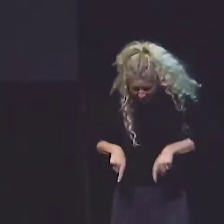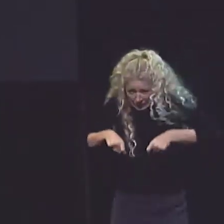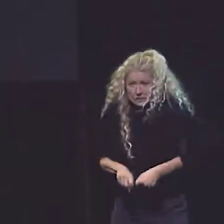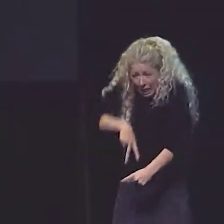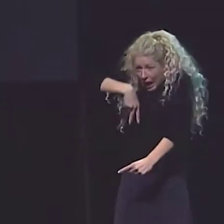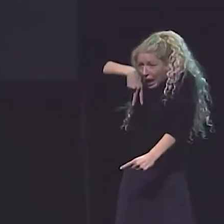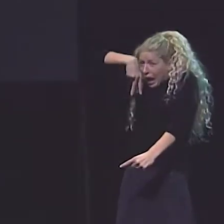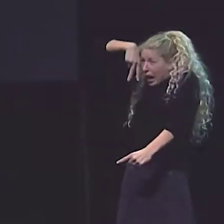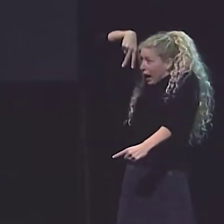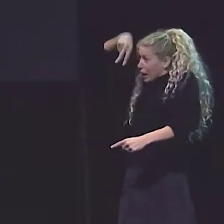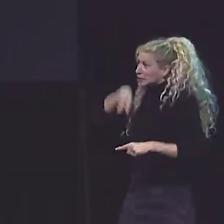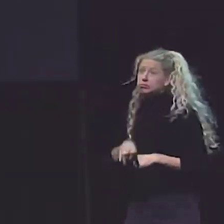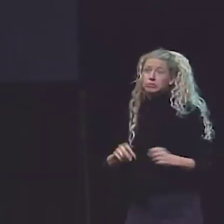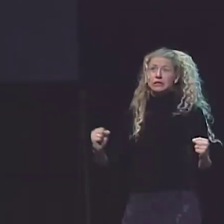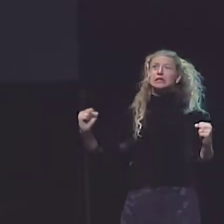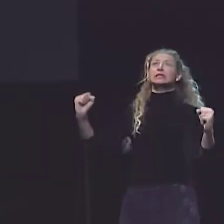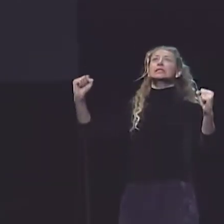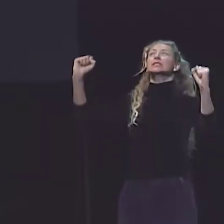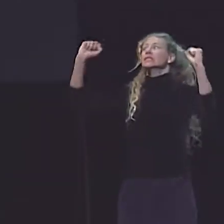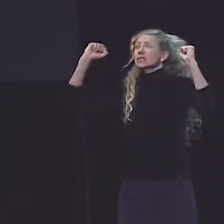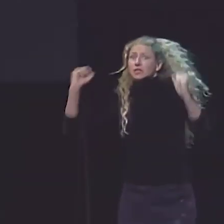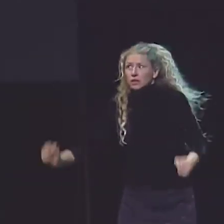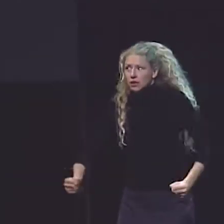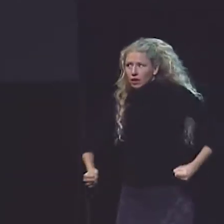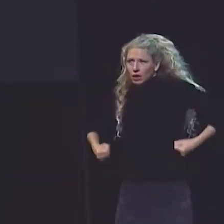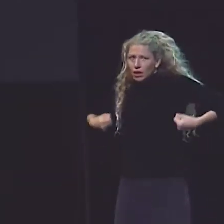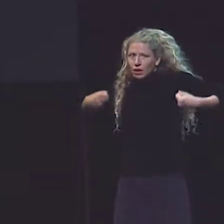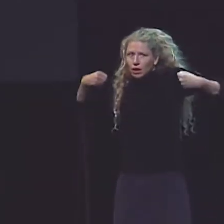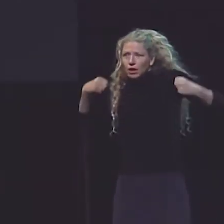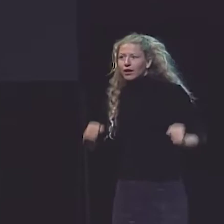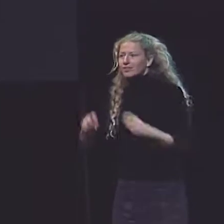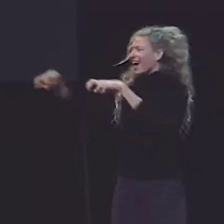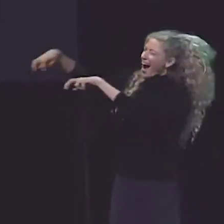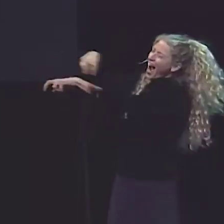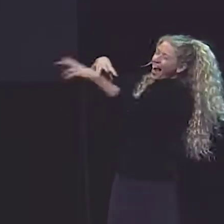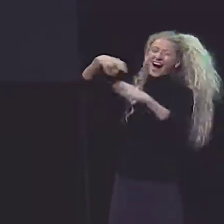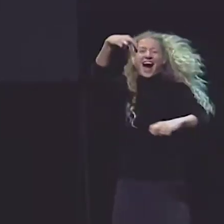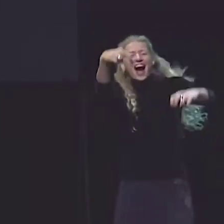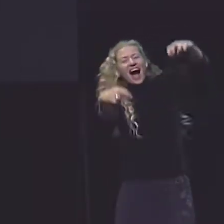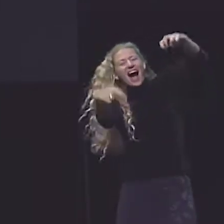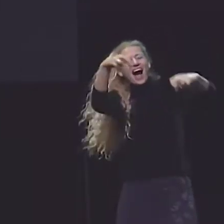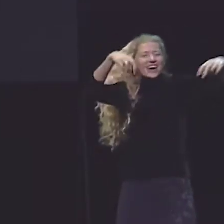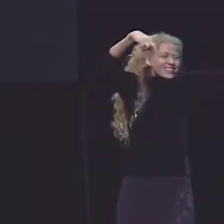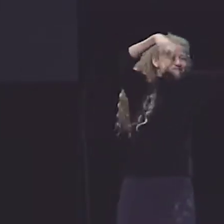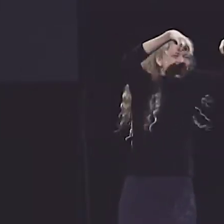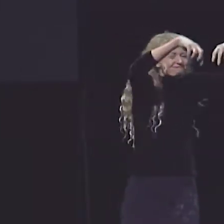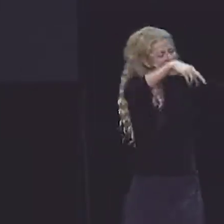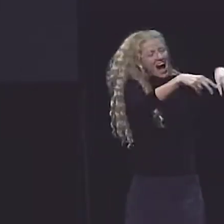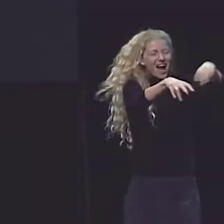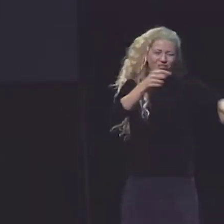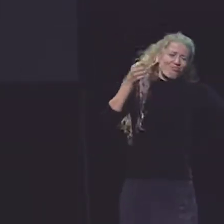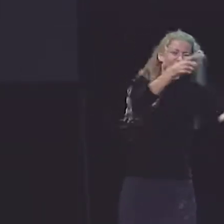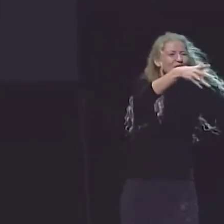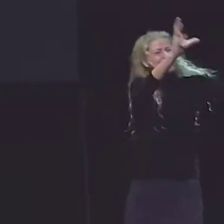I GO AND SIT INTO A SWING AND I START JUST SWINGING, HOPING NOBODY NOTICES ME. ALL THE CHILDREN ARE PLAYING.